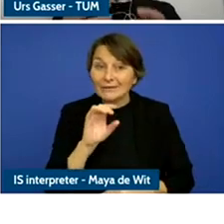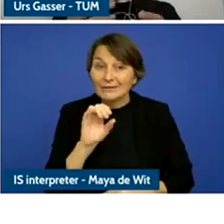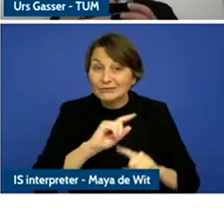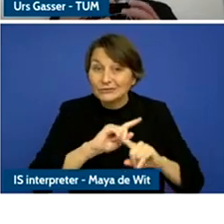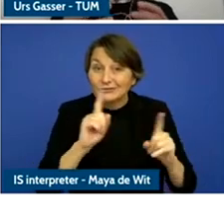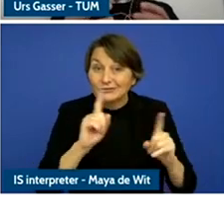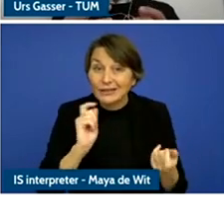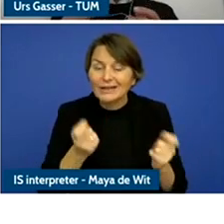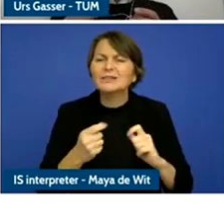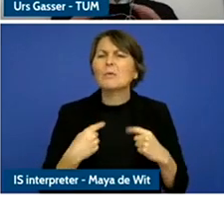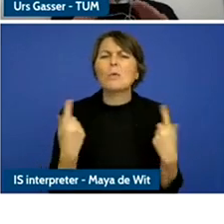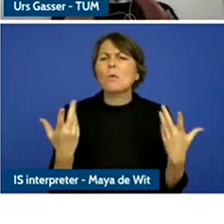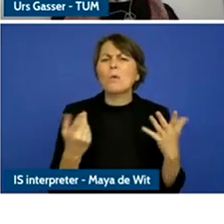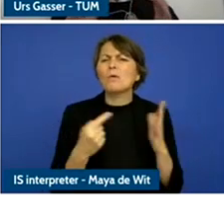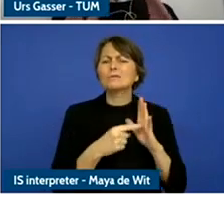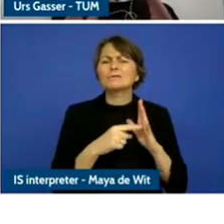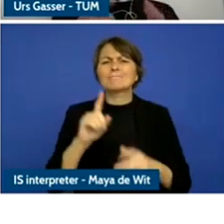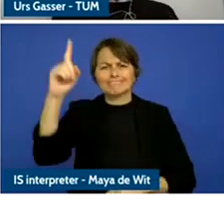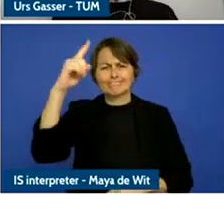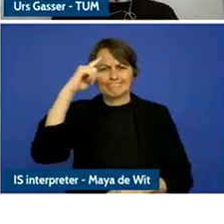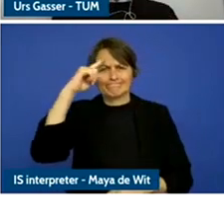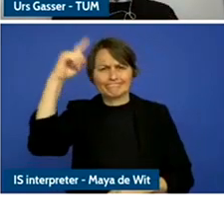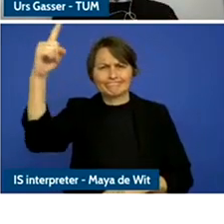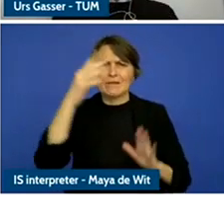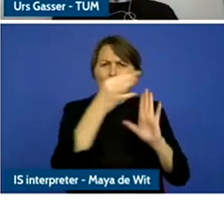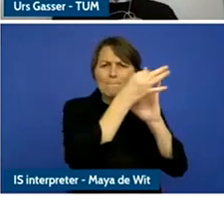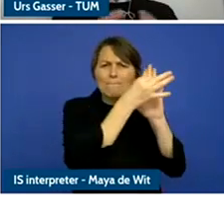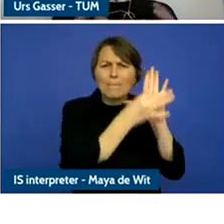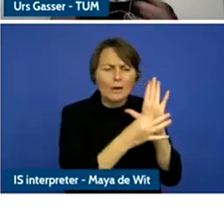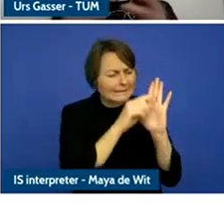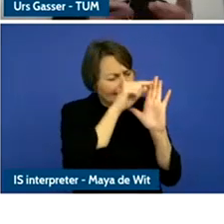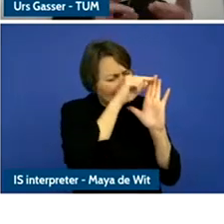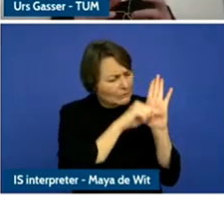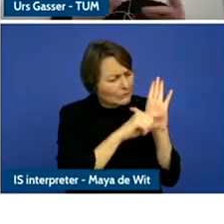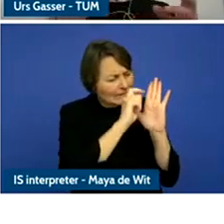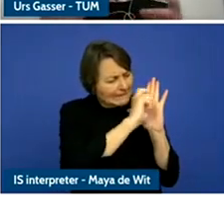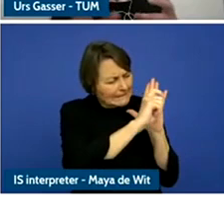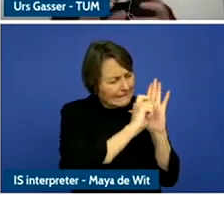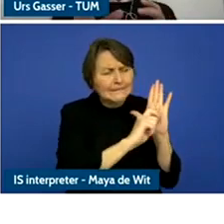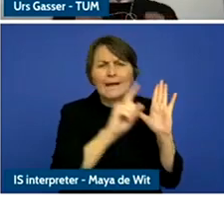interventions and policy decisions, awful interact in complex ways with each